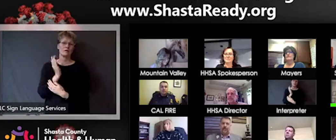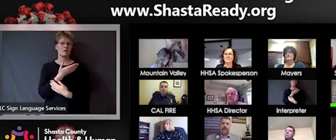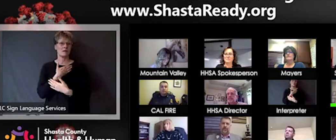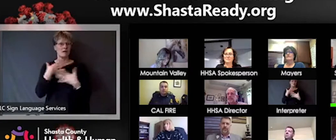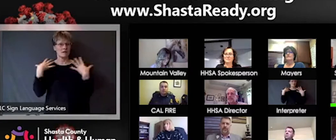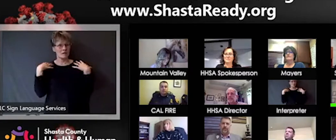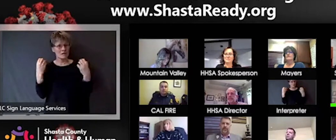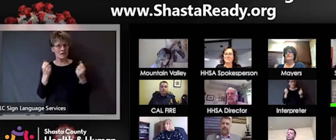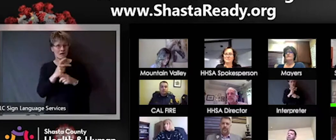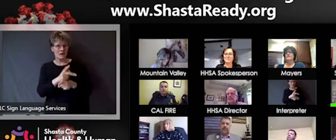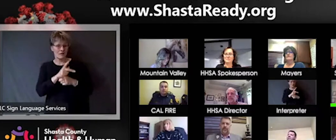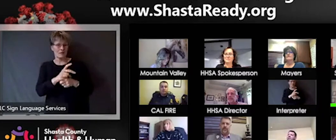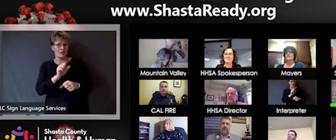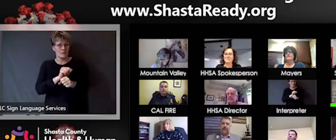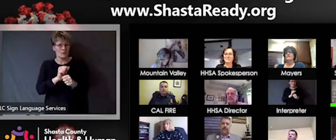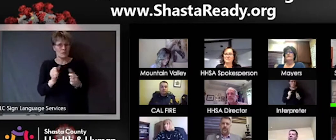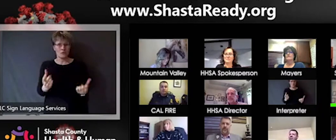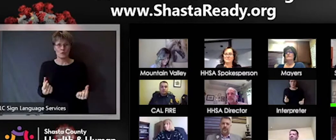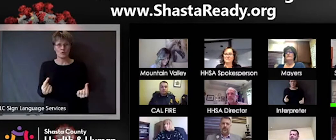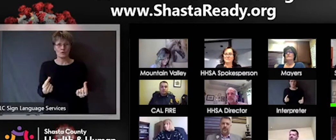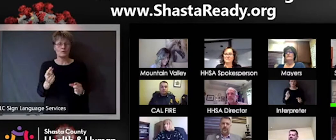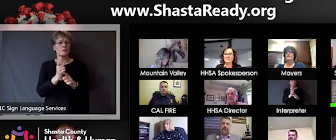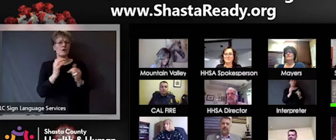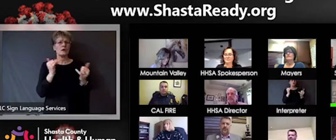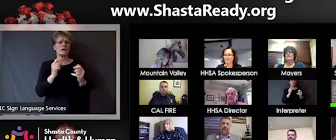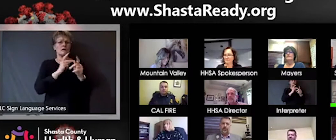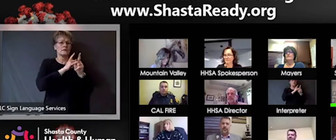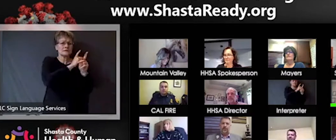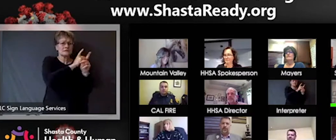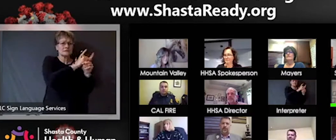care of all of us and potentially putting themselves at risk even though